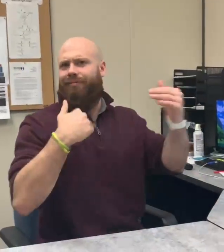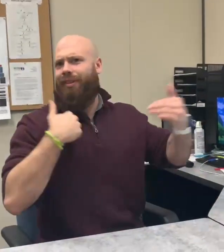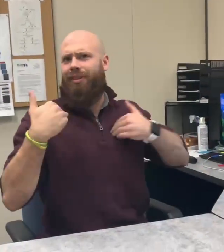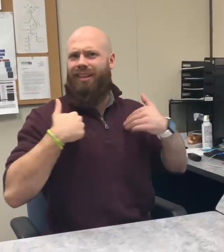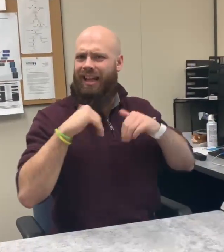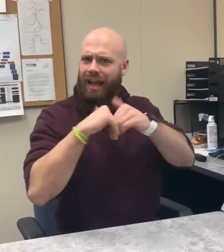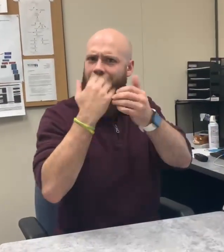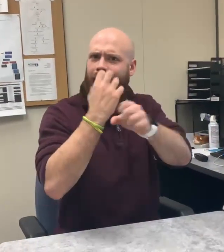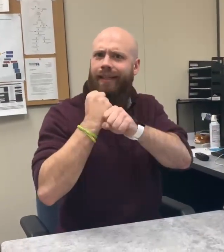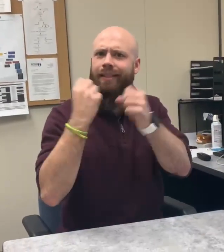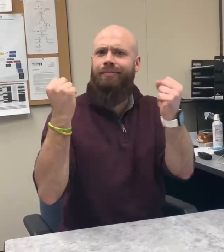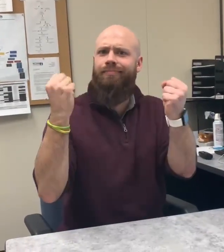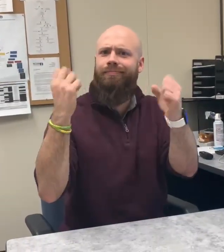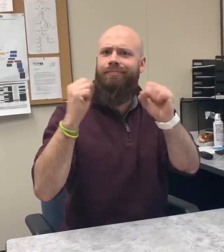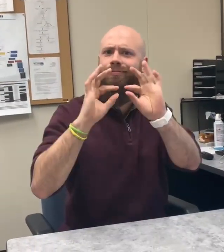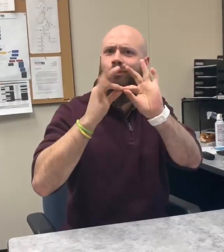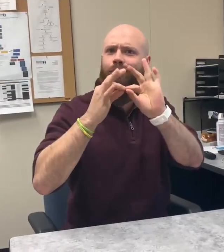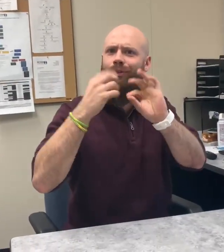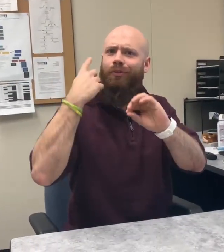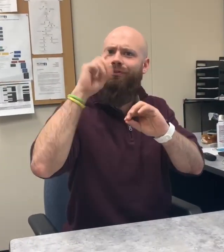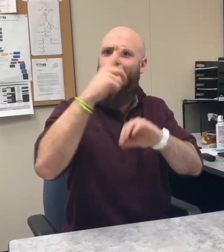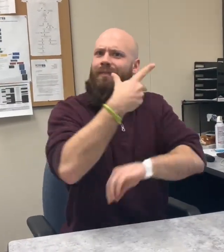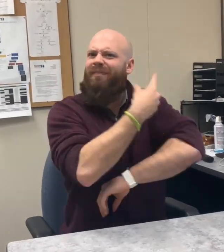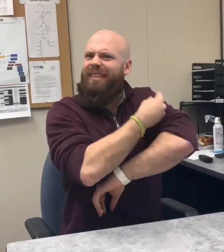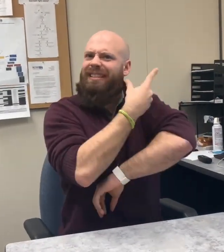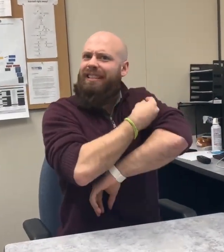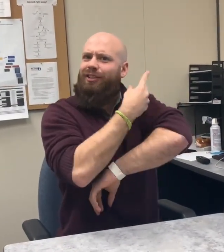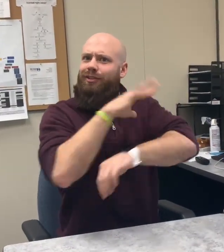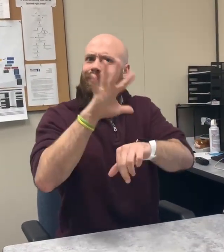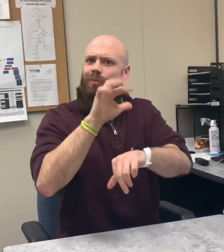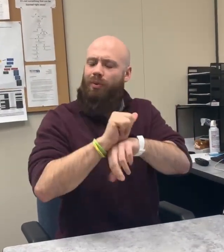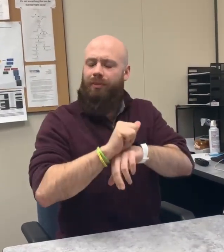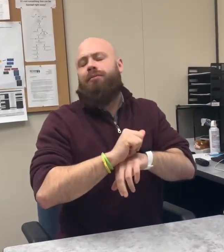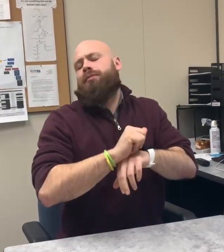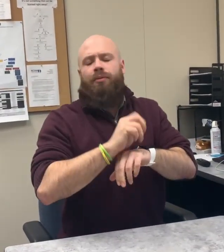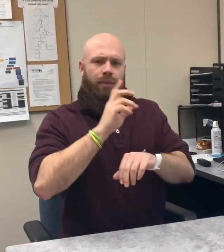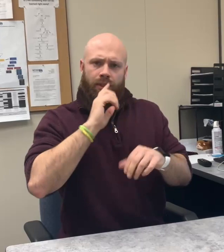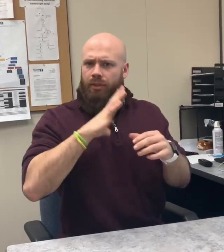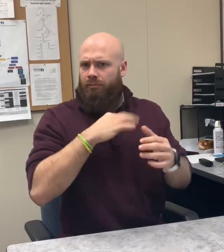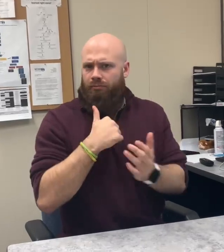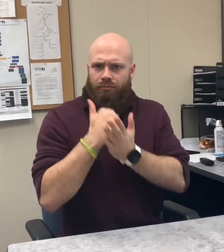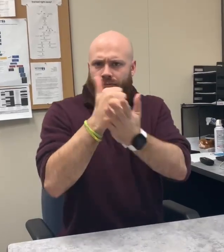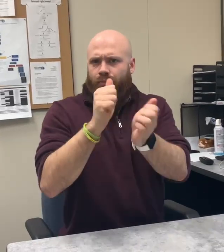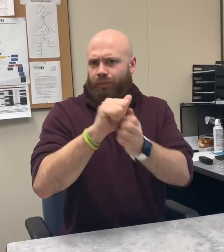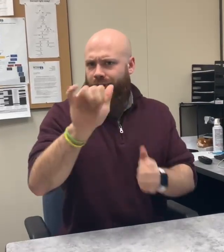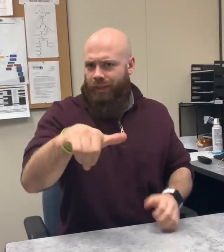People have been asking regarding concerns About how to request an interpreter for COVID-19 vaccinations No problem, I can help you with that!